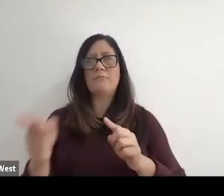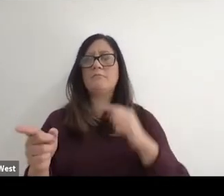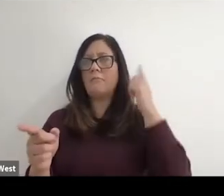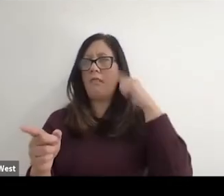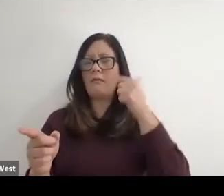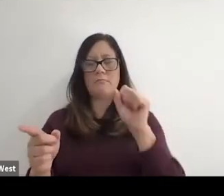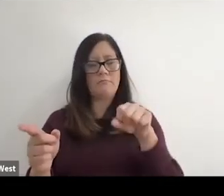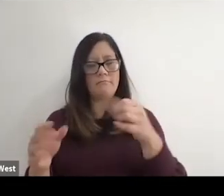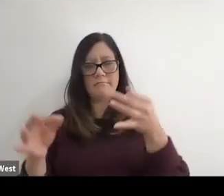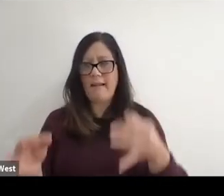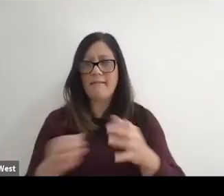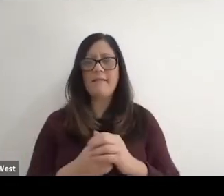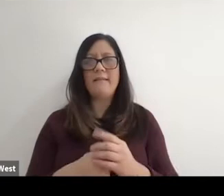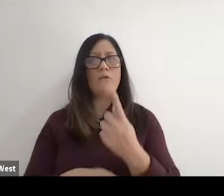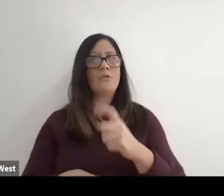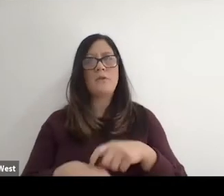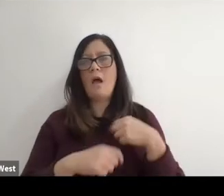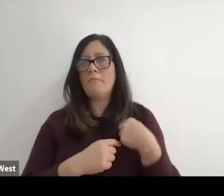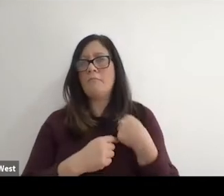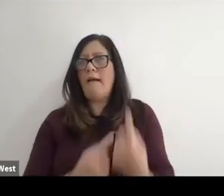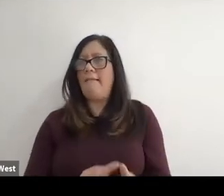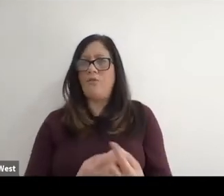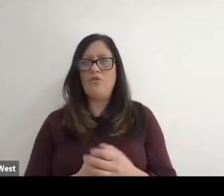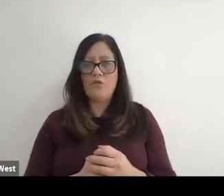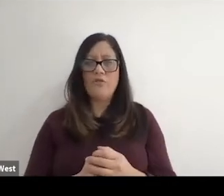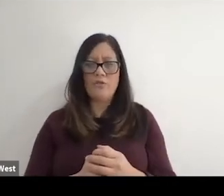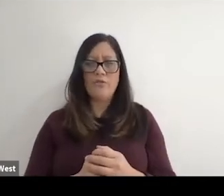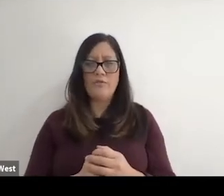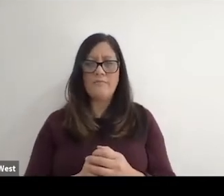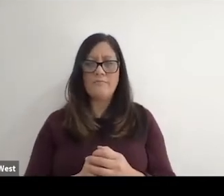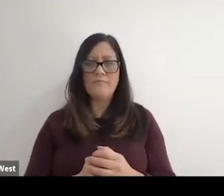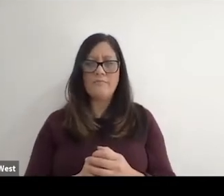but in London that was definitely the case and it was the first time ever